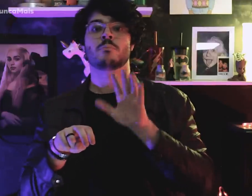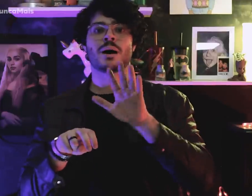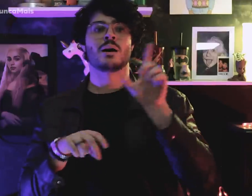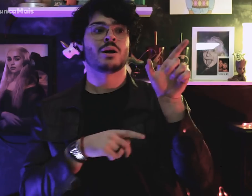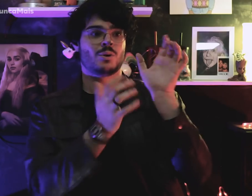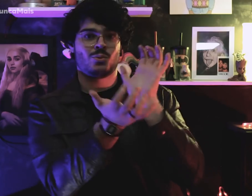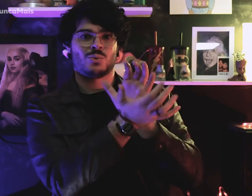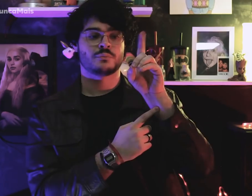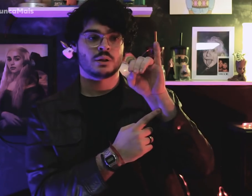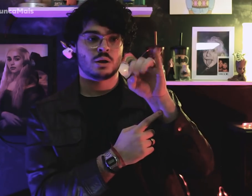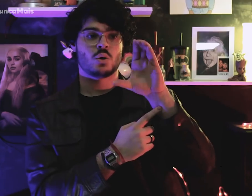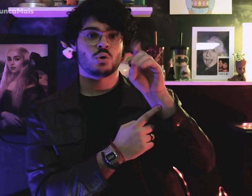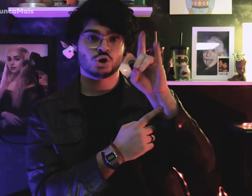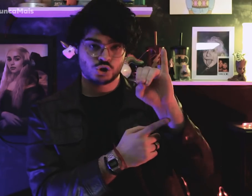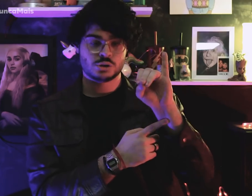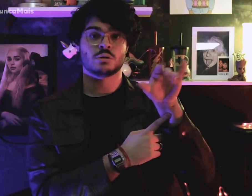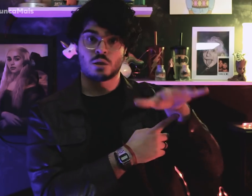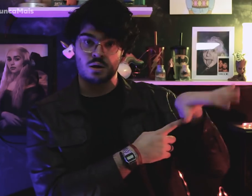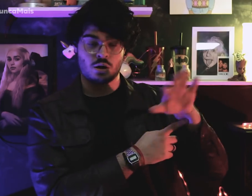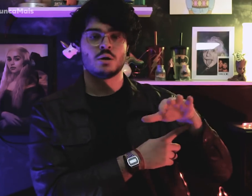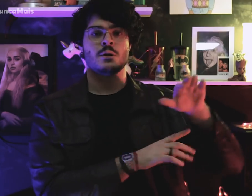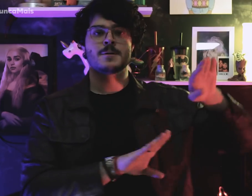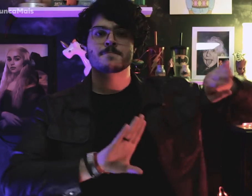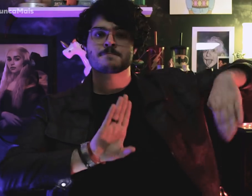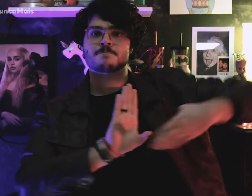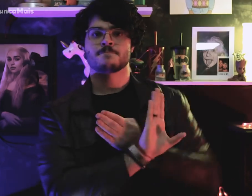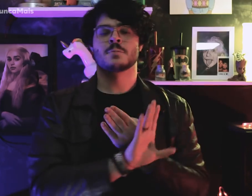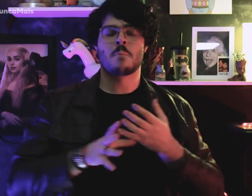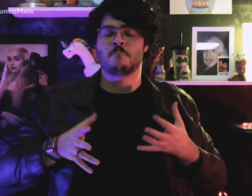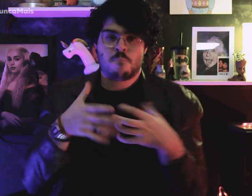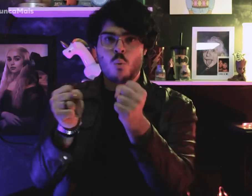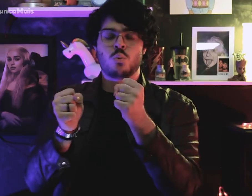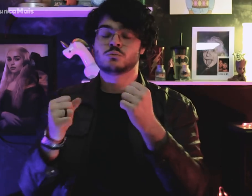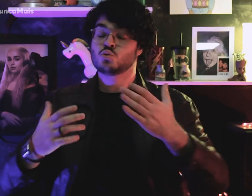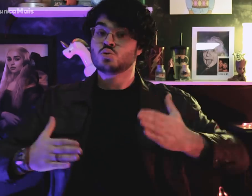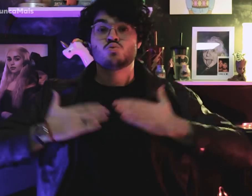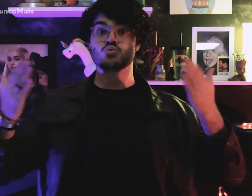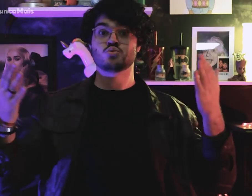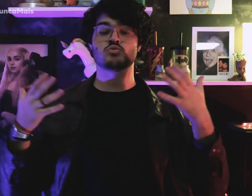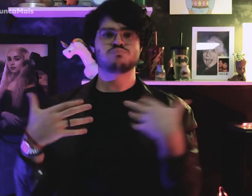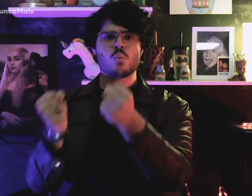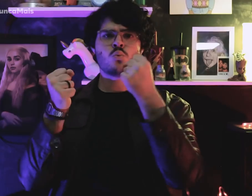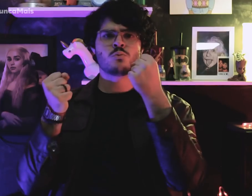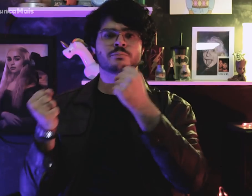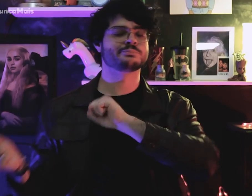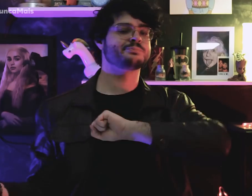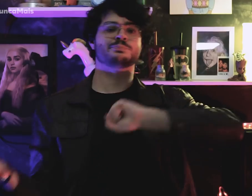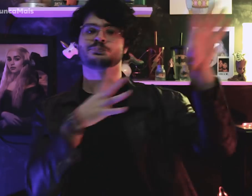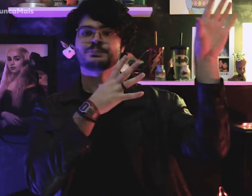então ela e outra colega foram capturadas de surpresa, e levadas para o DOI-CODI.